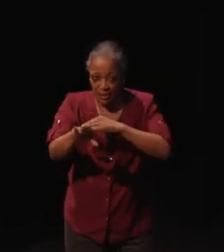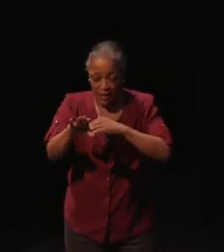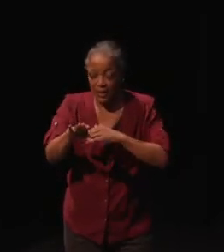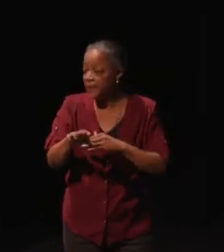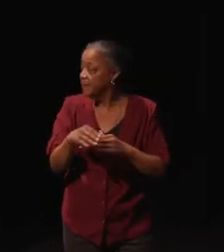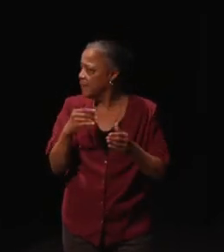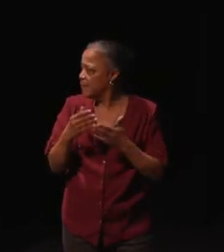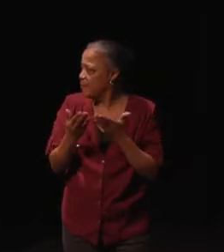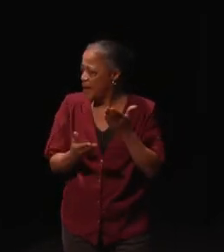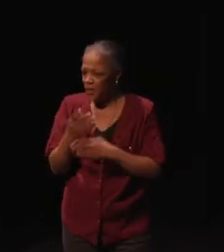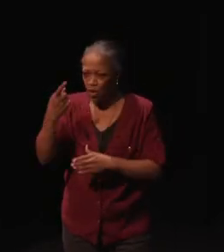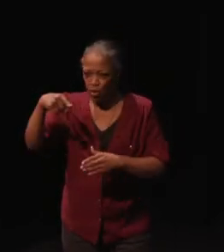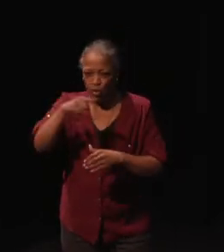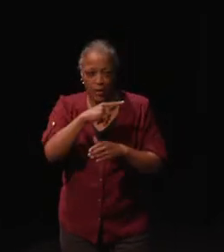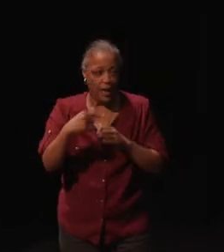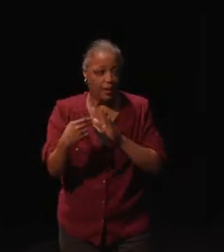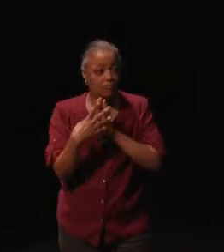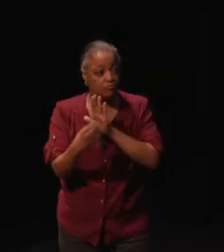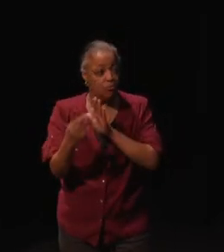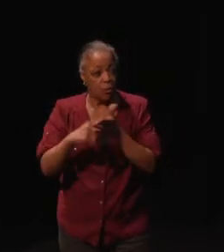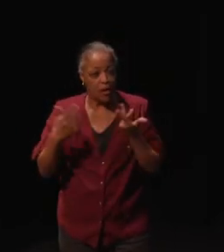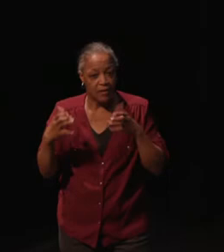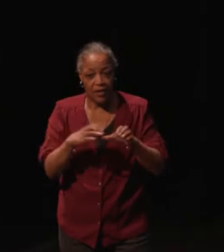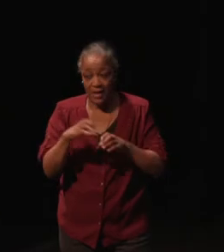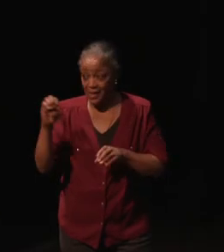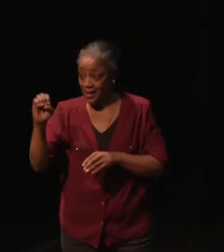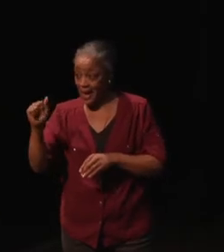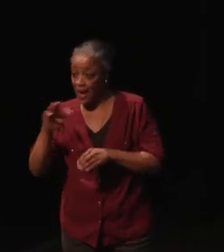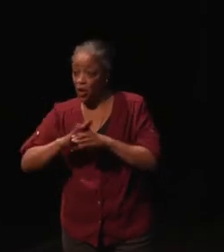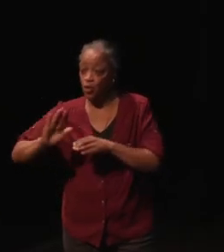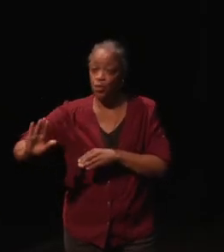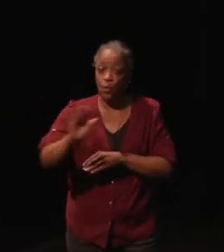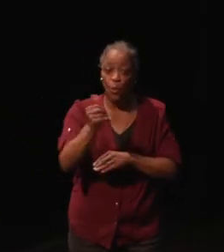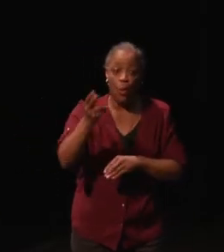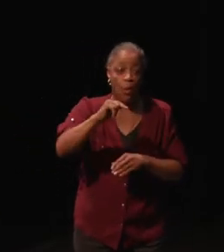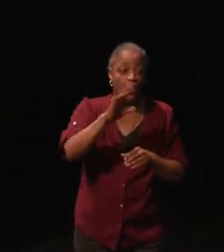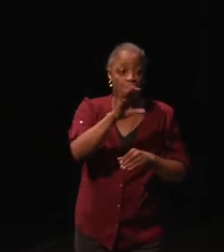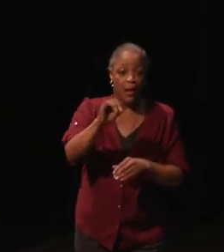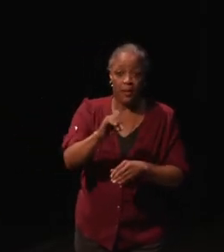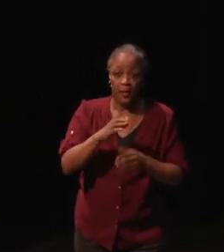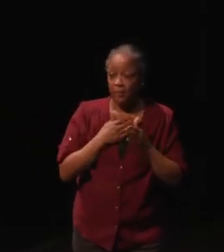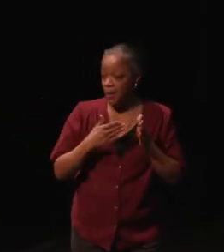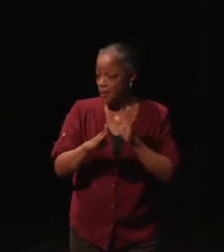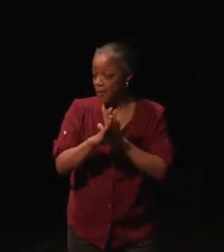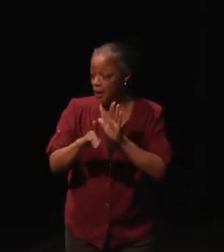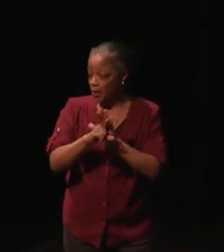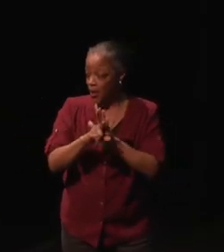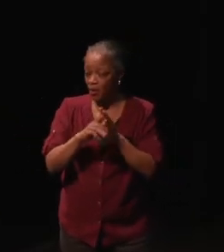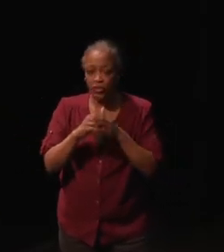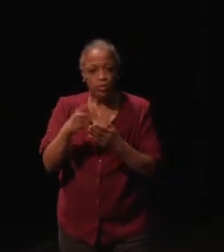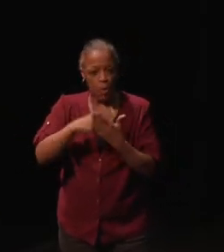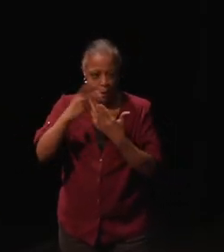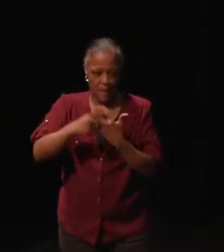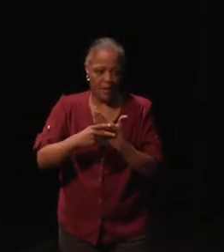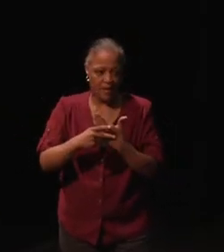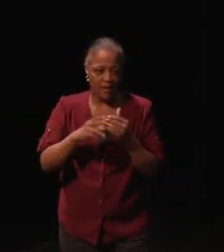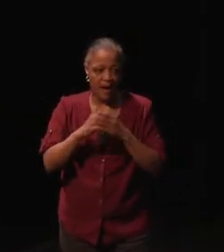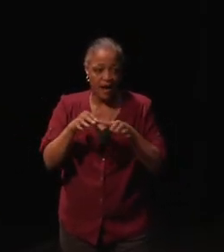of how maybe you can replicate what I've done in EA at your own companies. My background is actually in programming. I have degrees in Computer